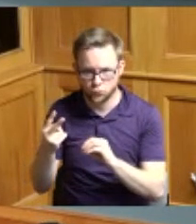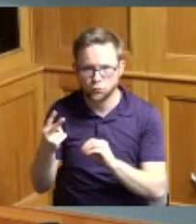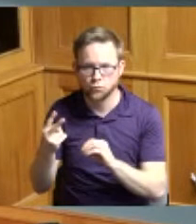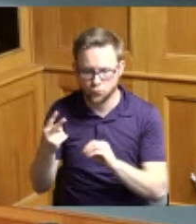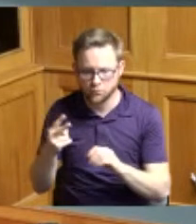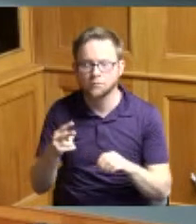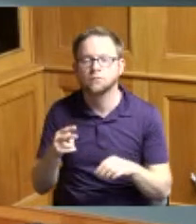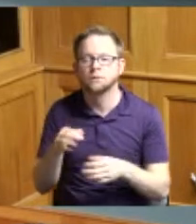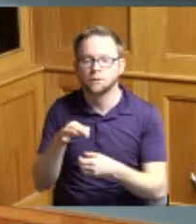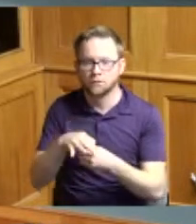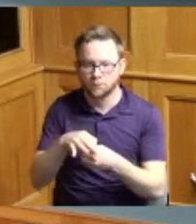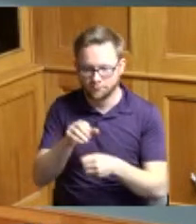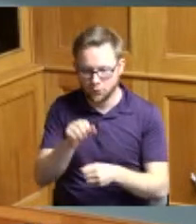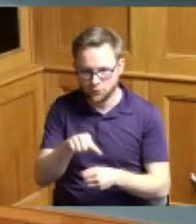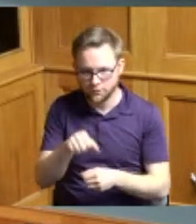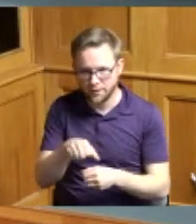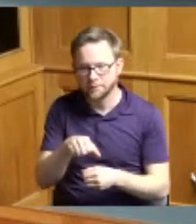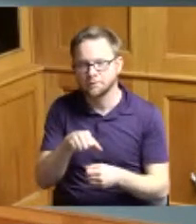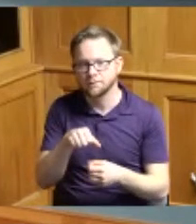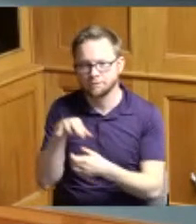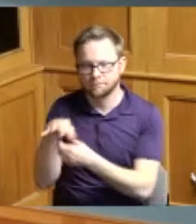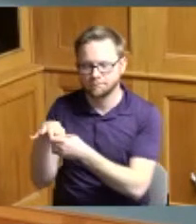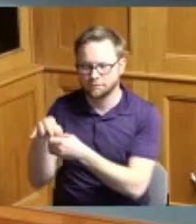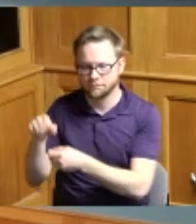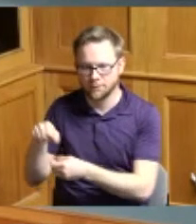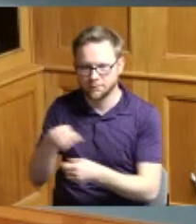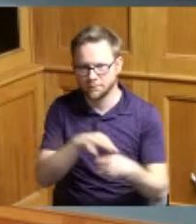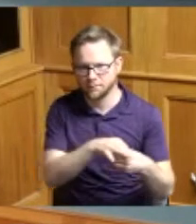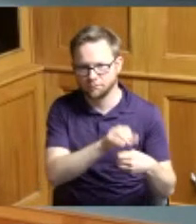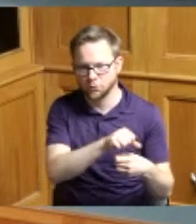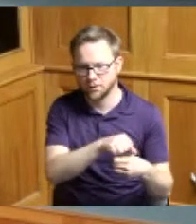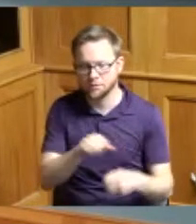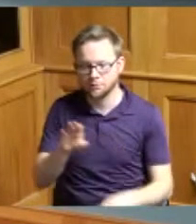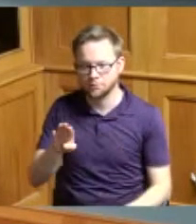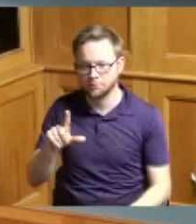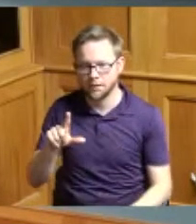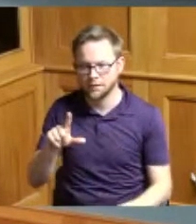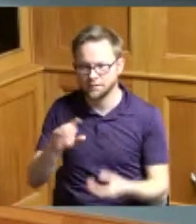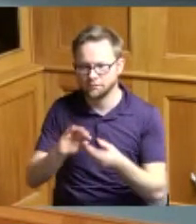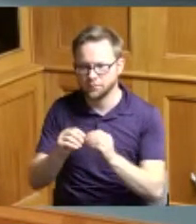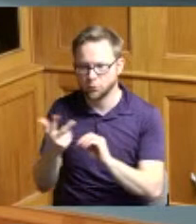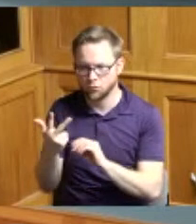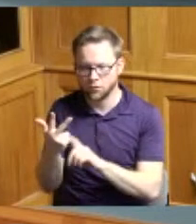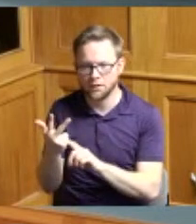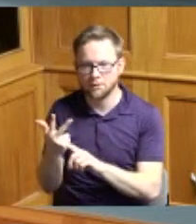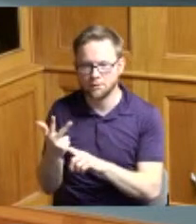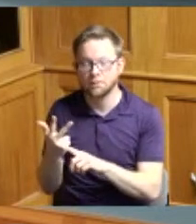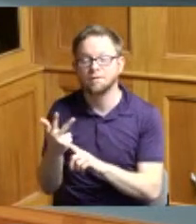yes Commissioner Driehaus yes thank you by leave three thank you Madam President by 1103 is a